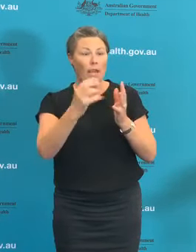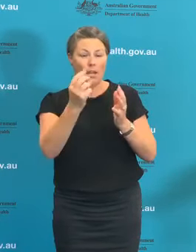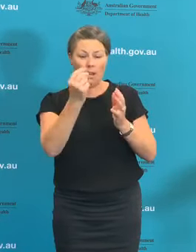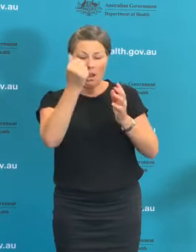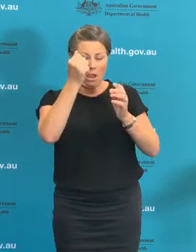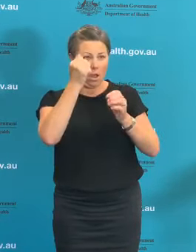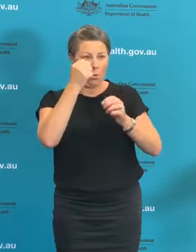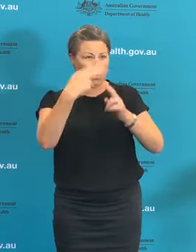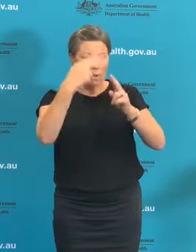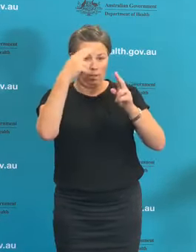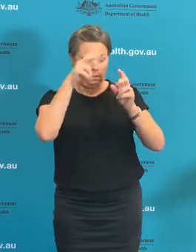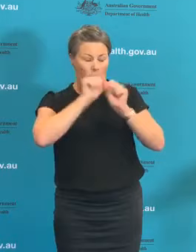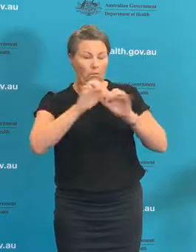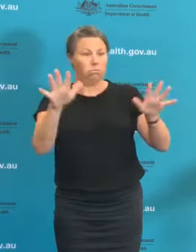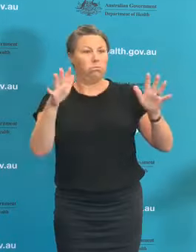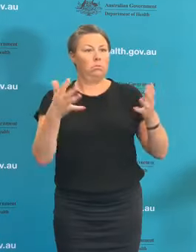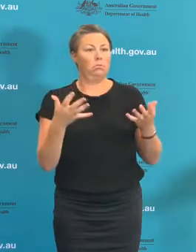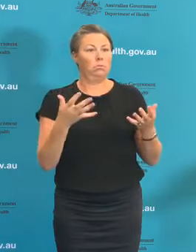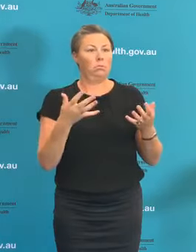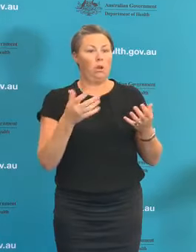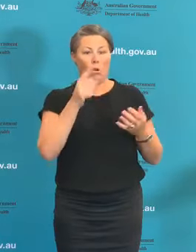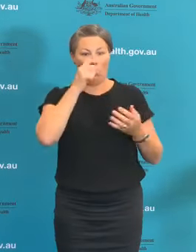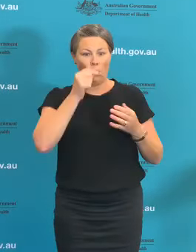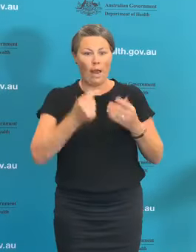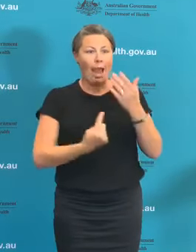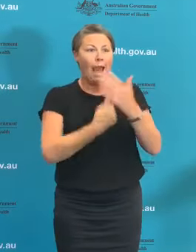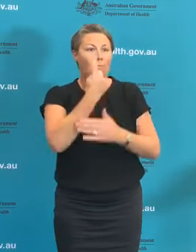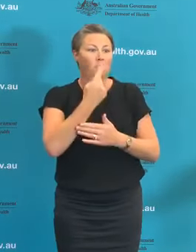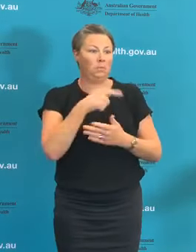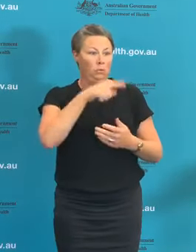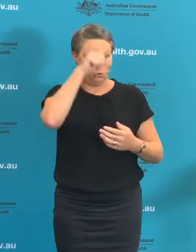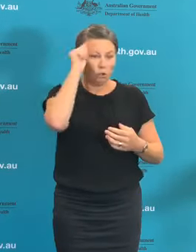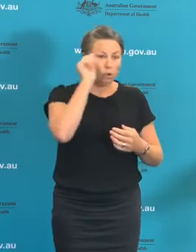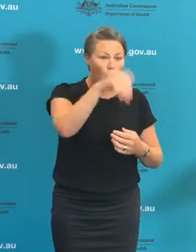health care facility or it might be within another part of the community